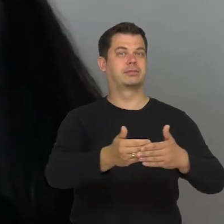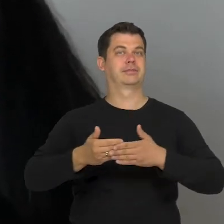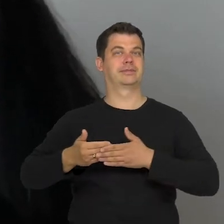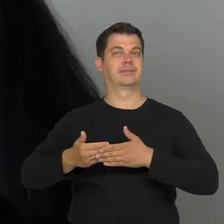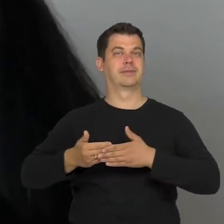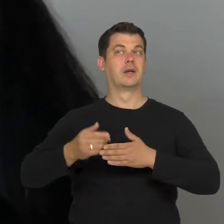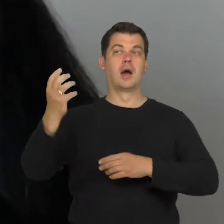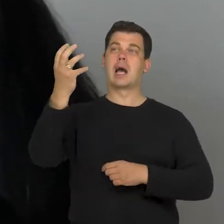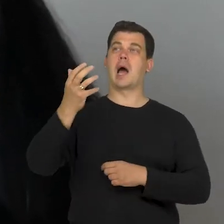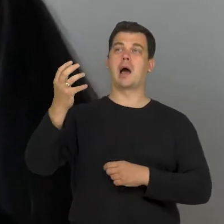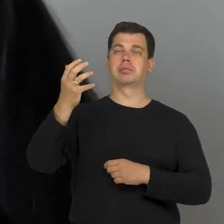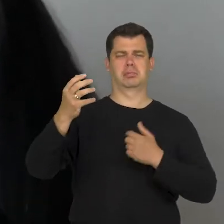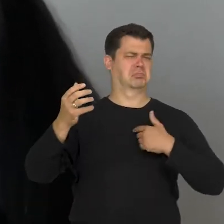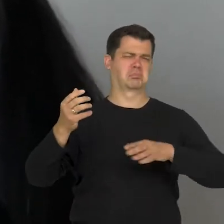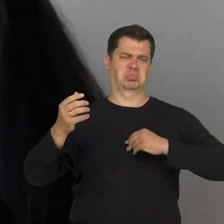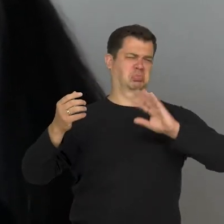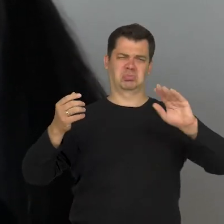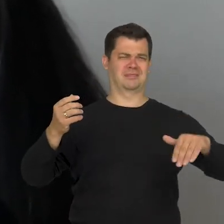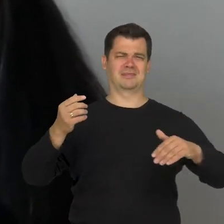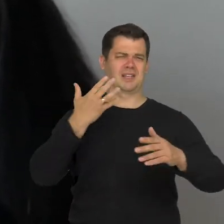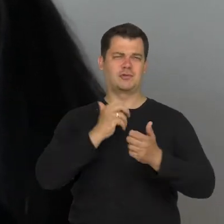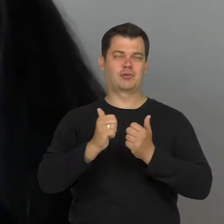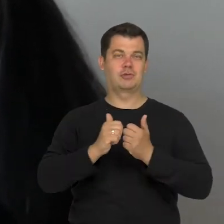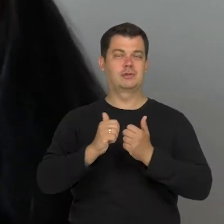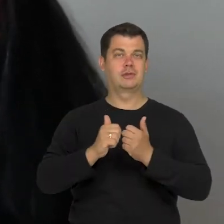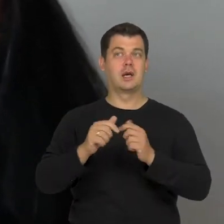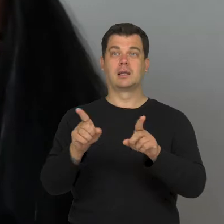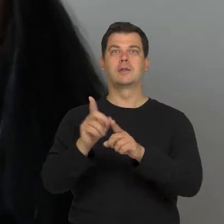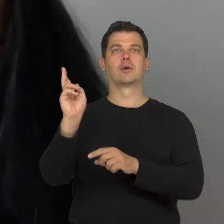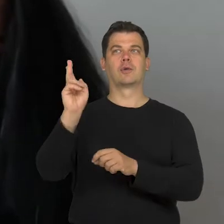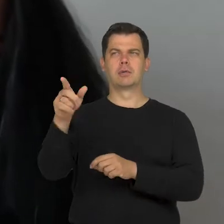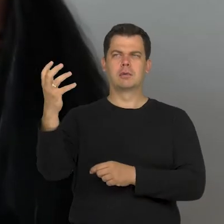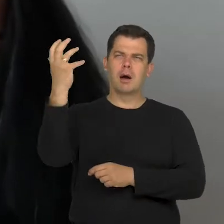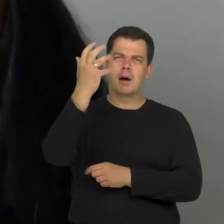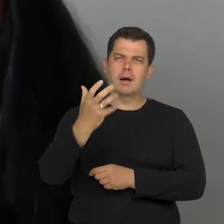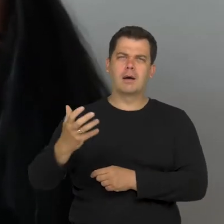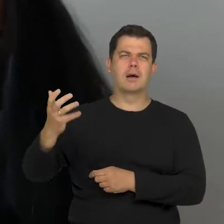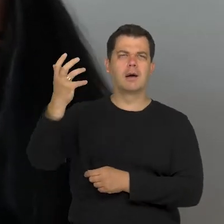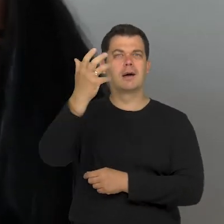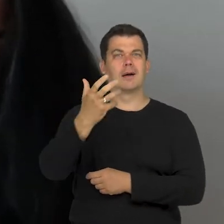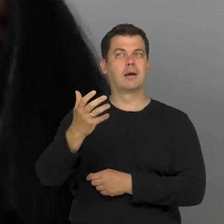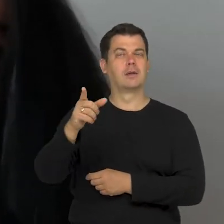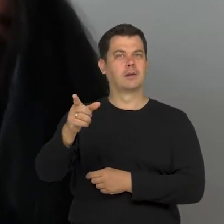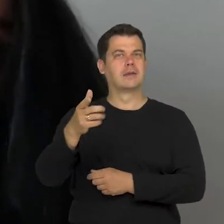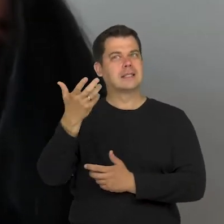There are many cases, where a person who looks intensively because they are learning,